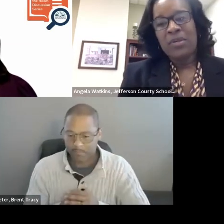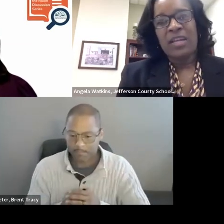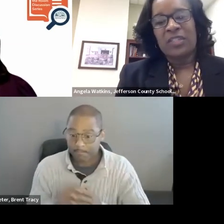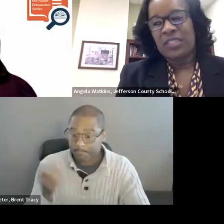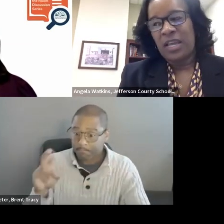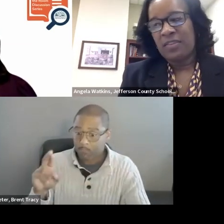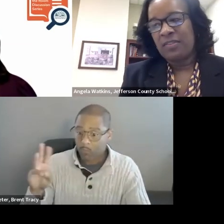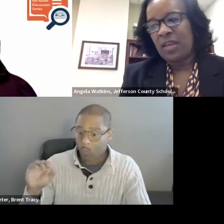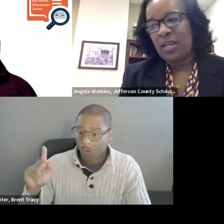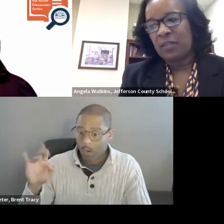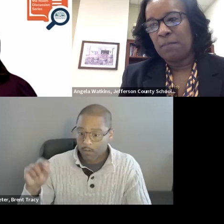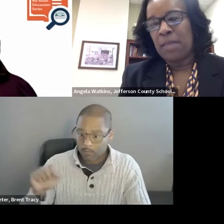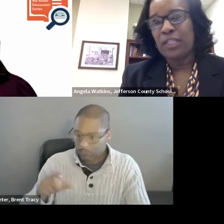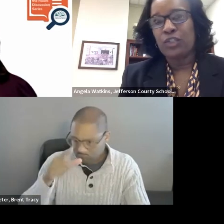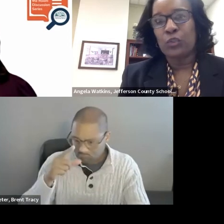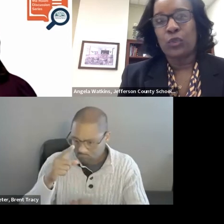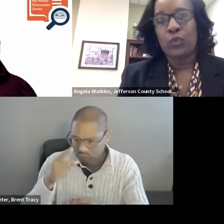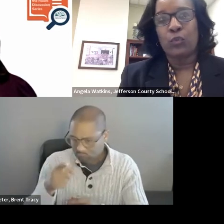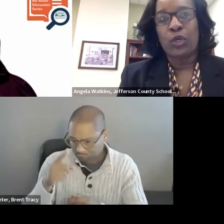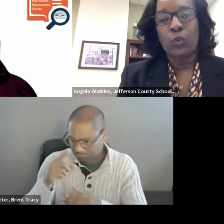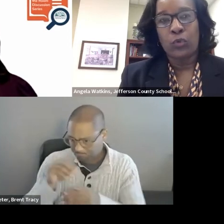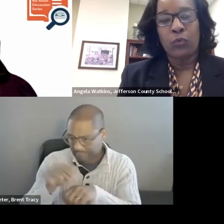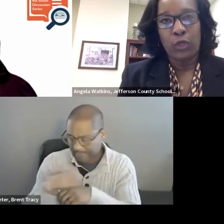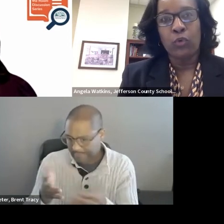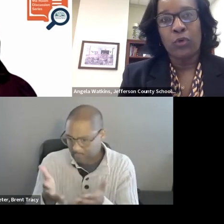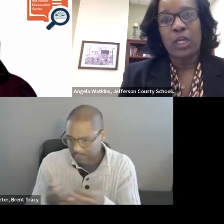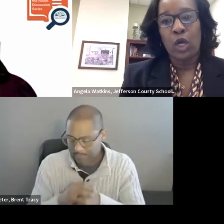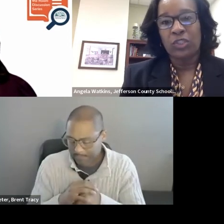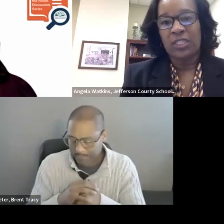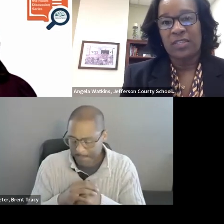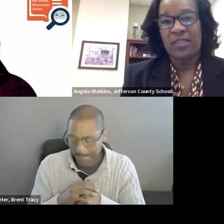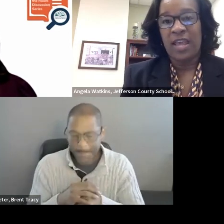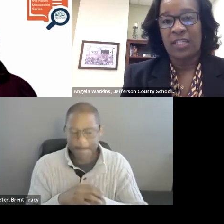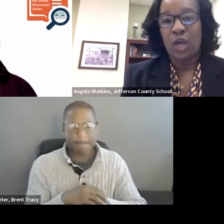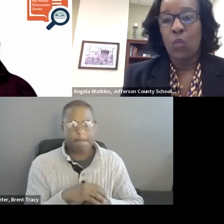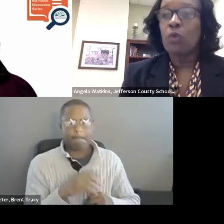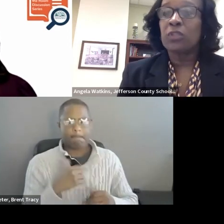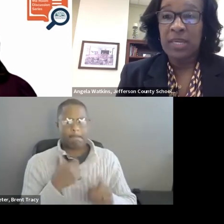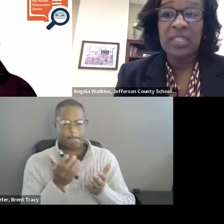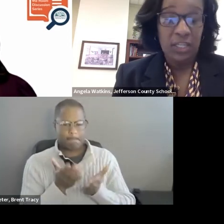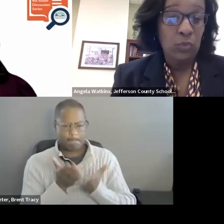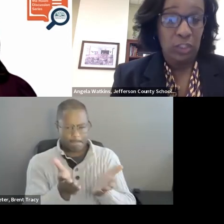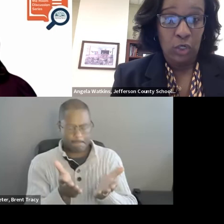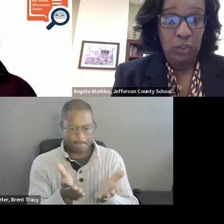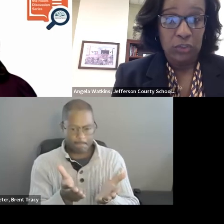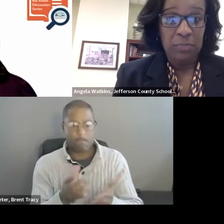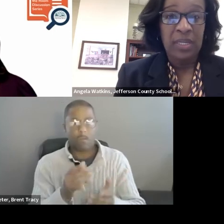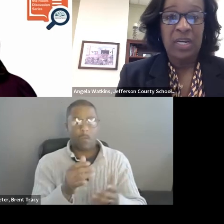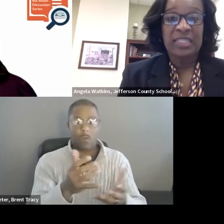ANGELA WATKINS, Ph.D.: I would say, making sure you are recruiting coaches that want to be continuous learners.